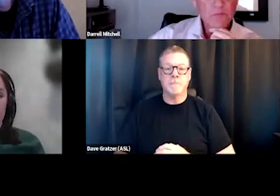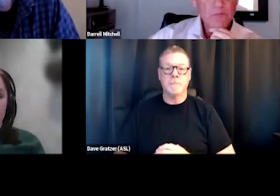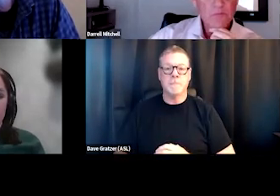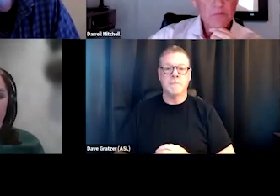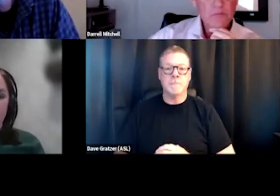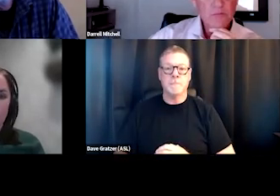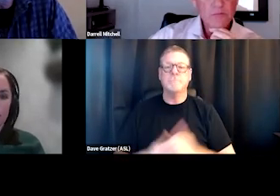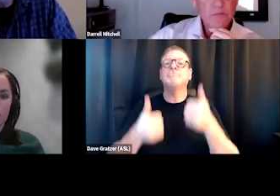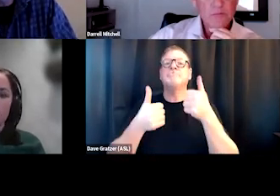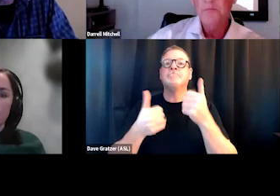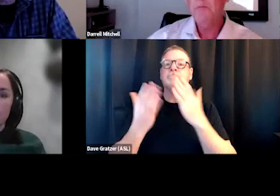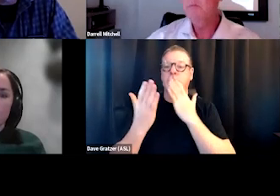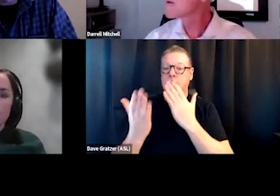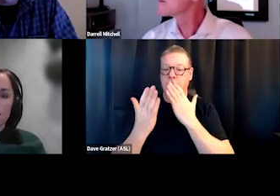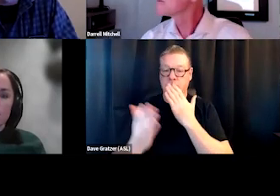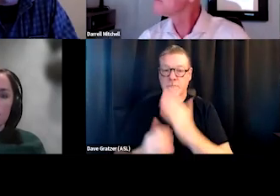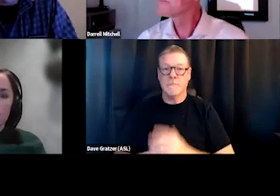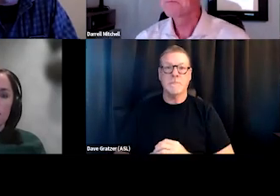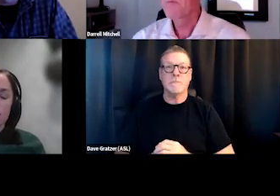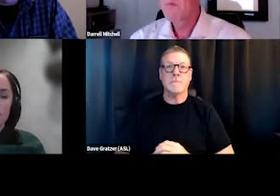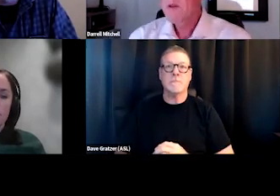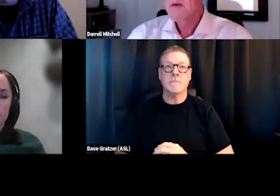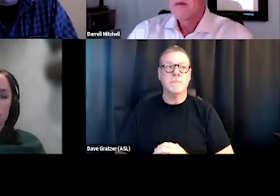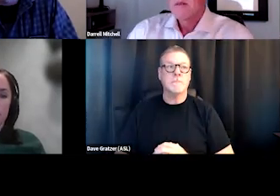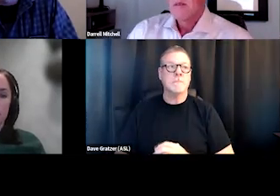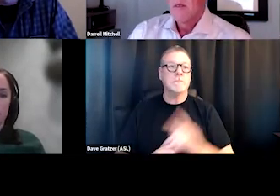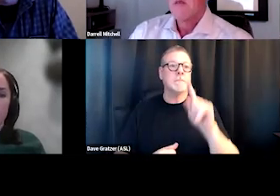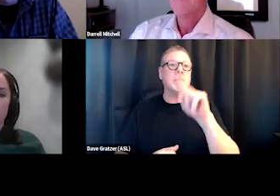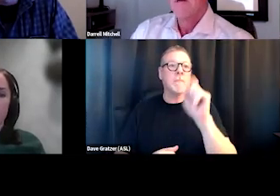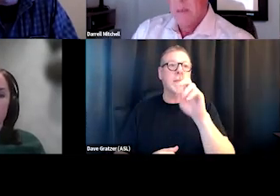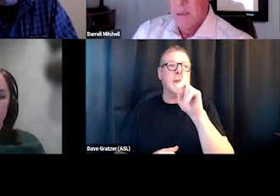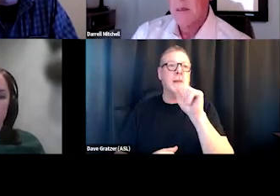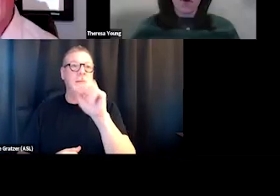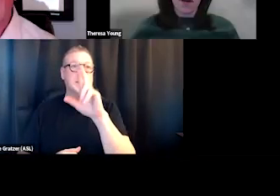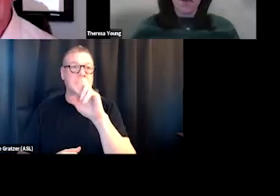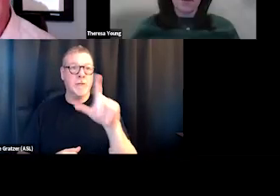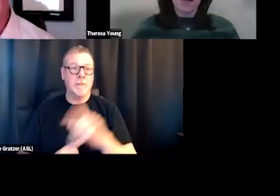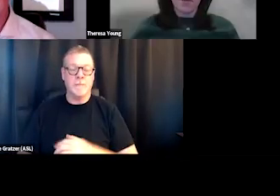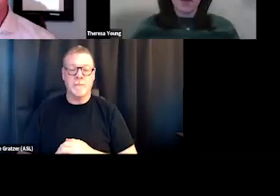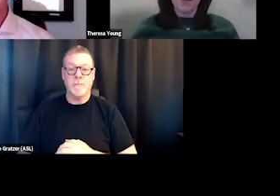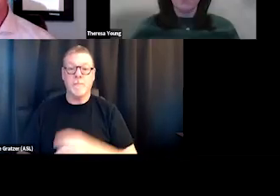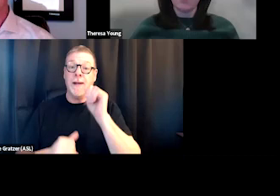Great, thank you so much. This next question is for you, Darrell. Can you share more about the timeline